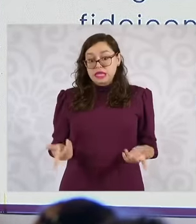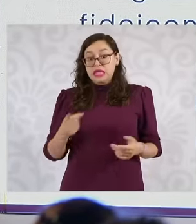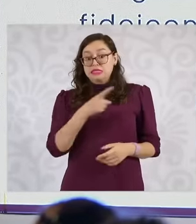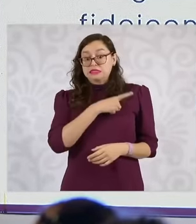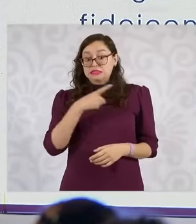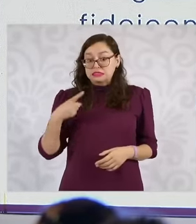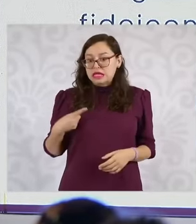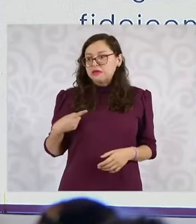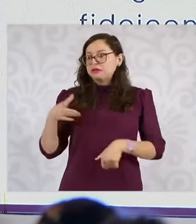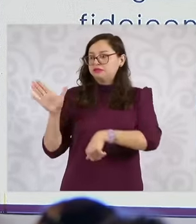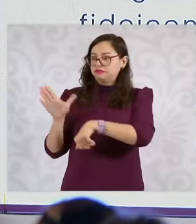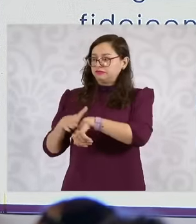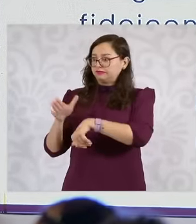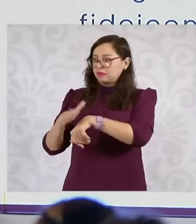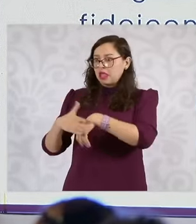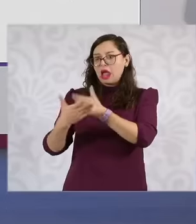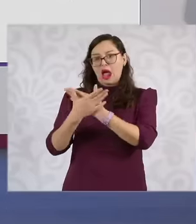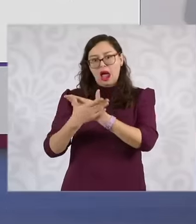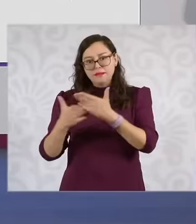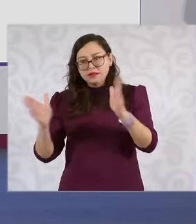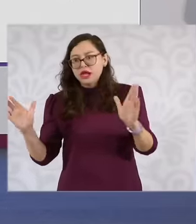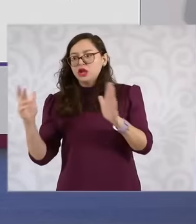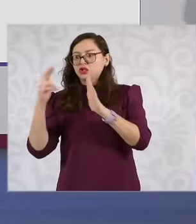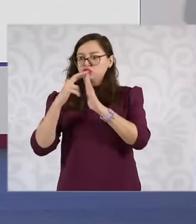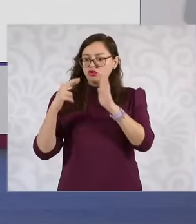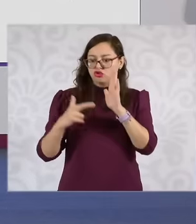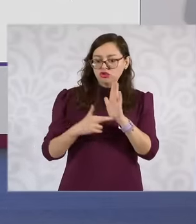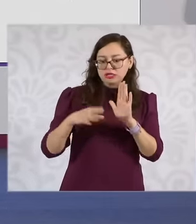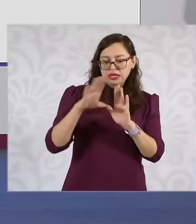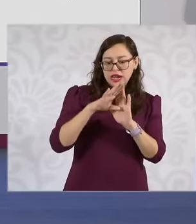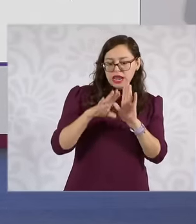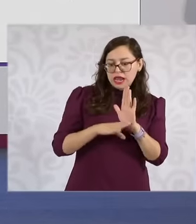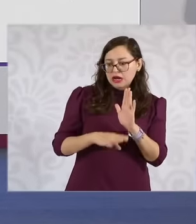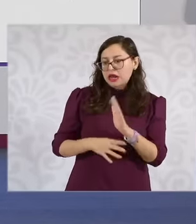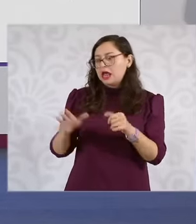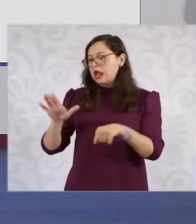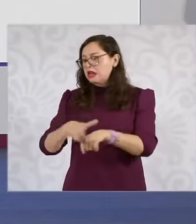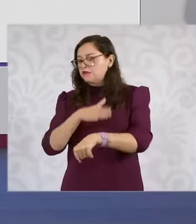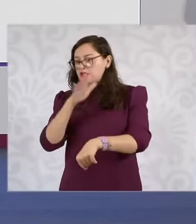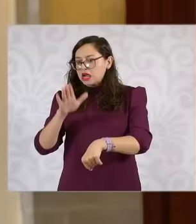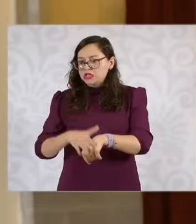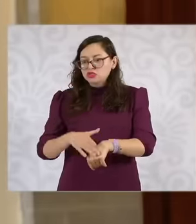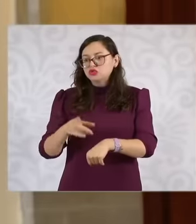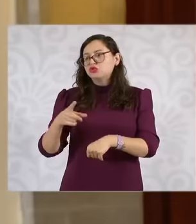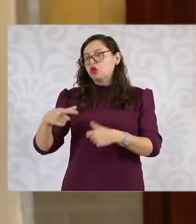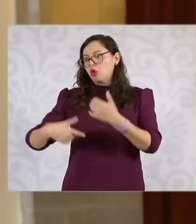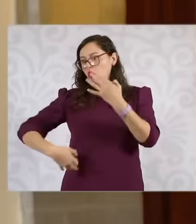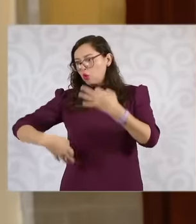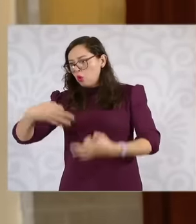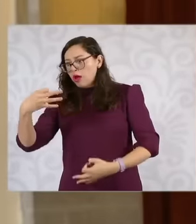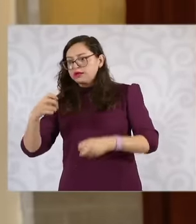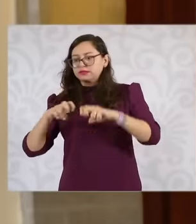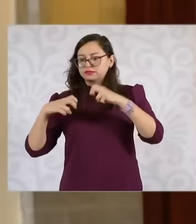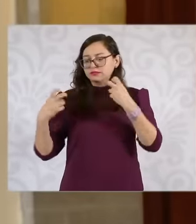open call that there were requirements of eight and nine on average to be able to be a magistrate judge or